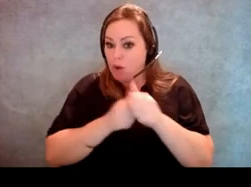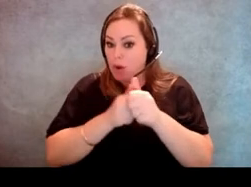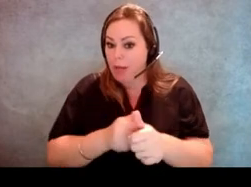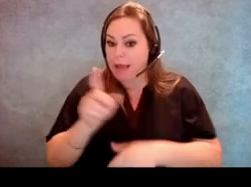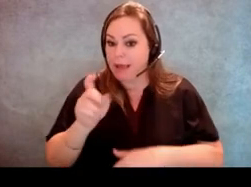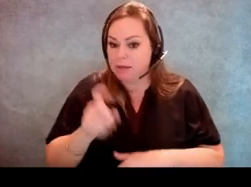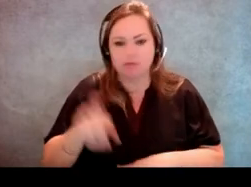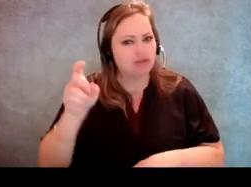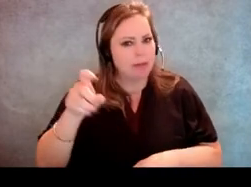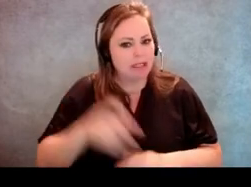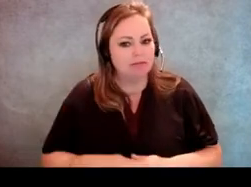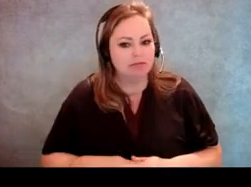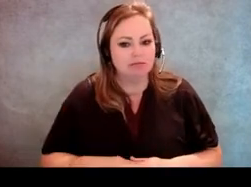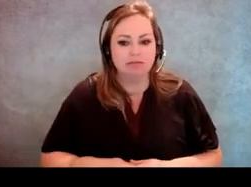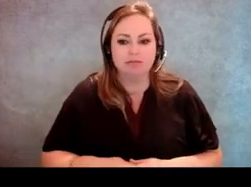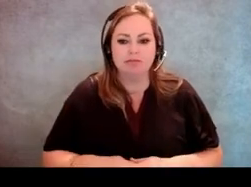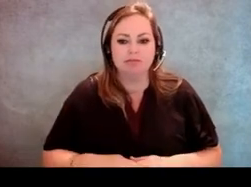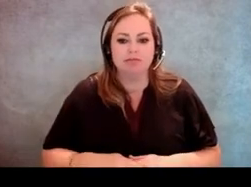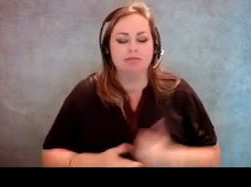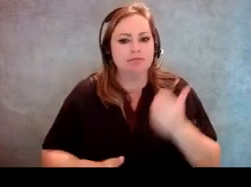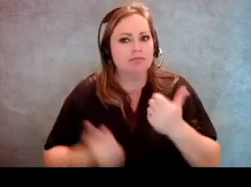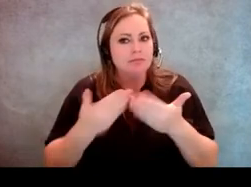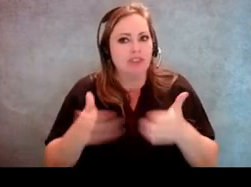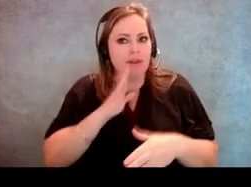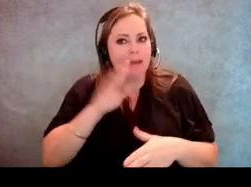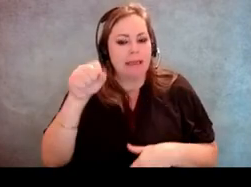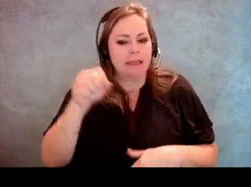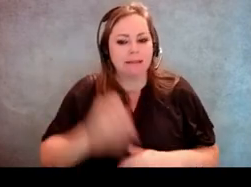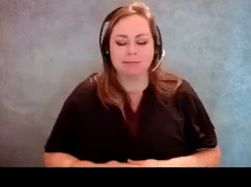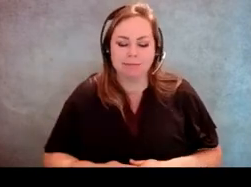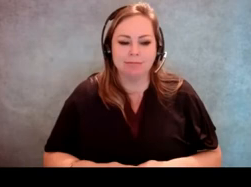[Jeff Miller] It should. [Molly Broadway] Generally speaking, yes. [Host] Okay.